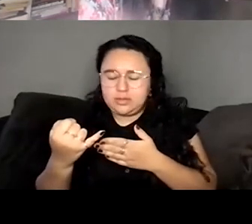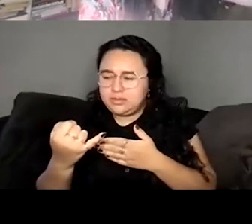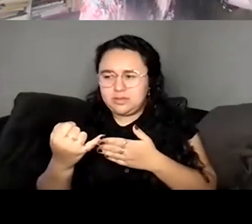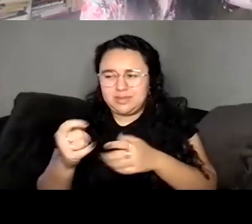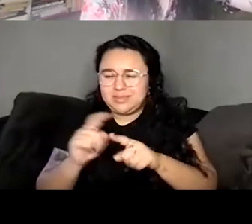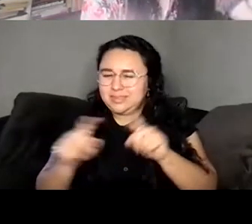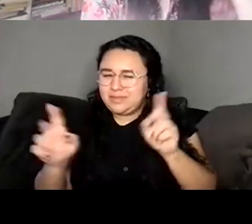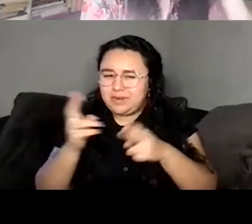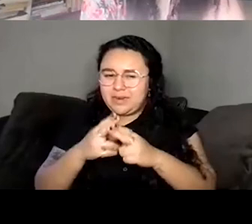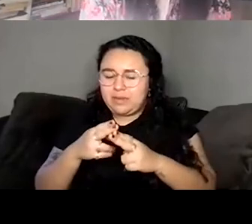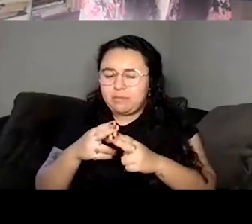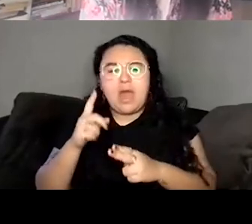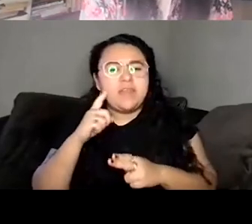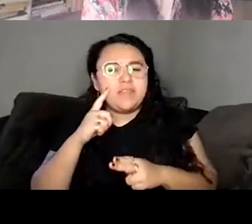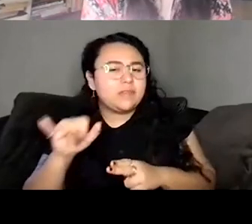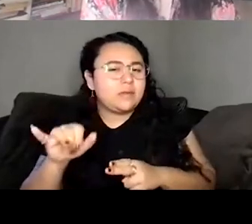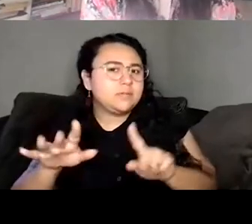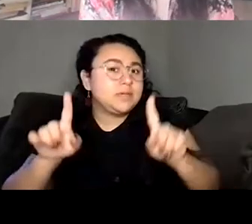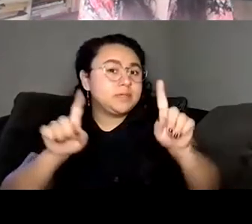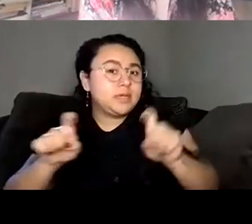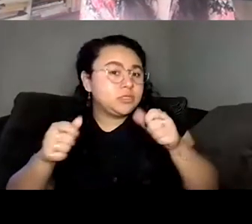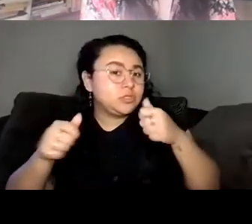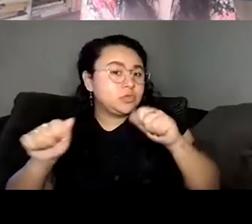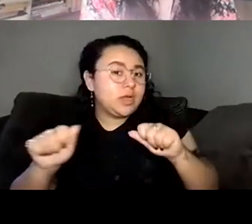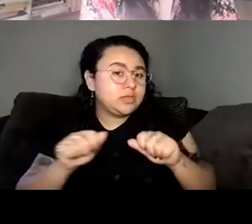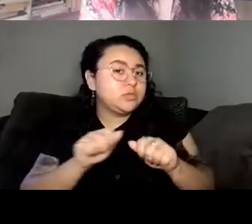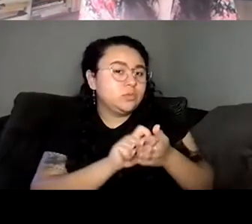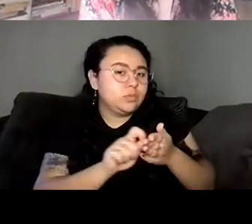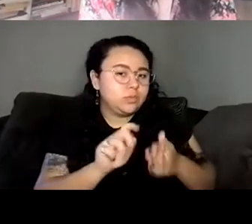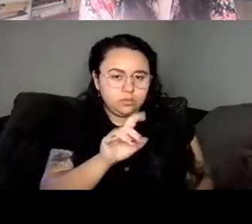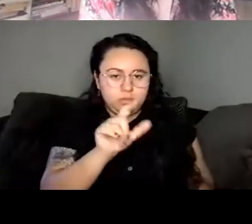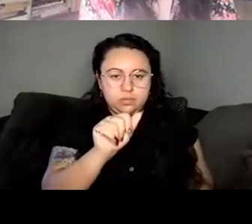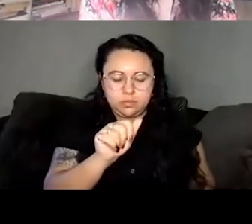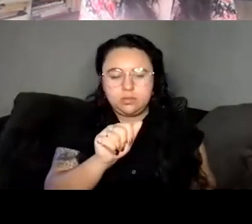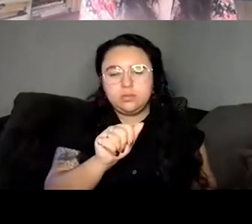Willa, um, and you know, I wrote an essay on catapult that had to do with with this